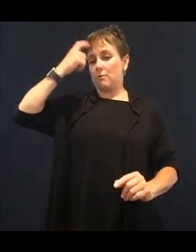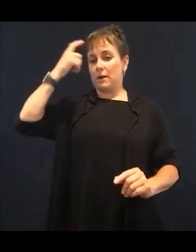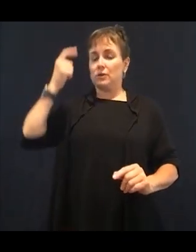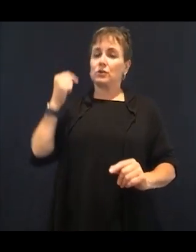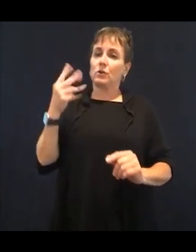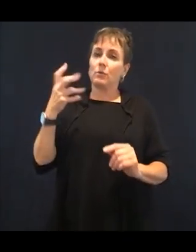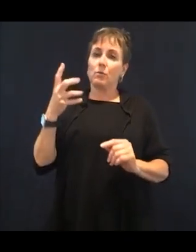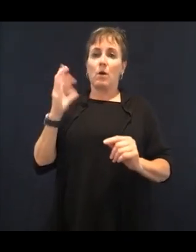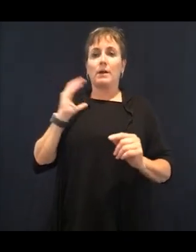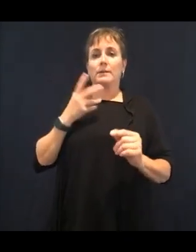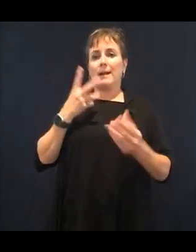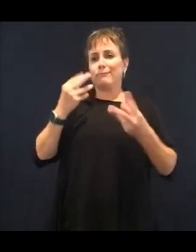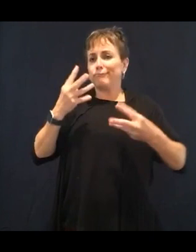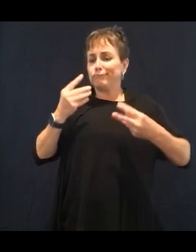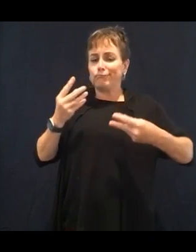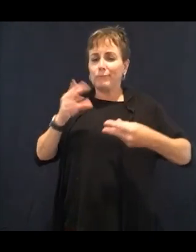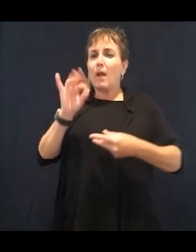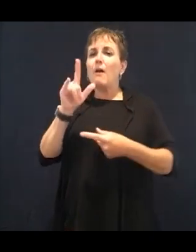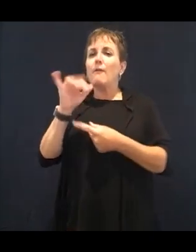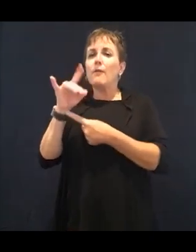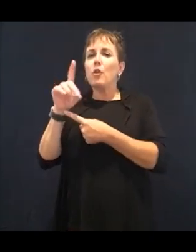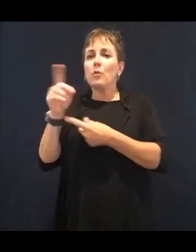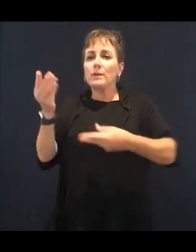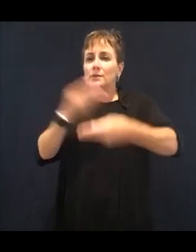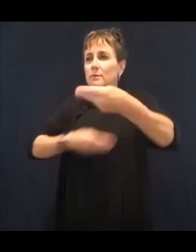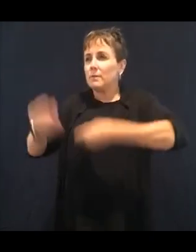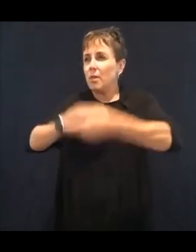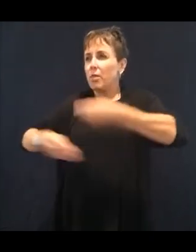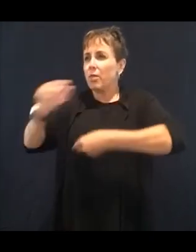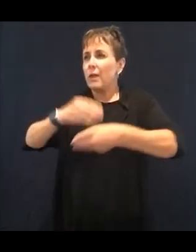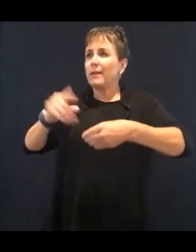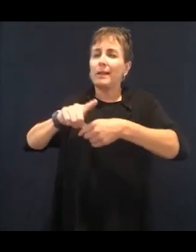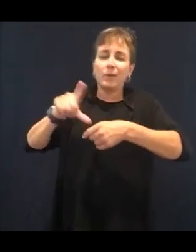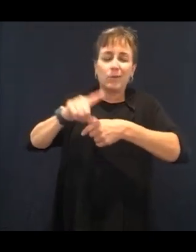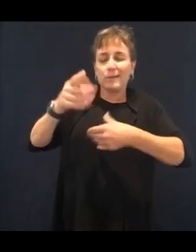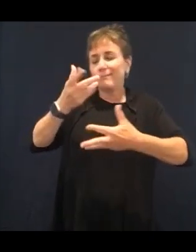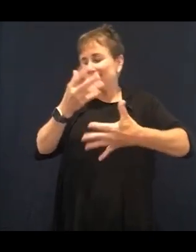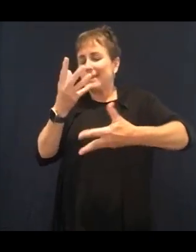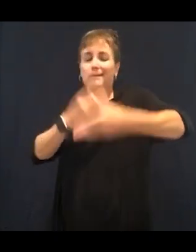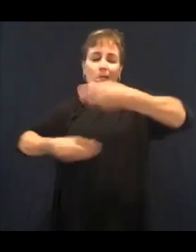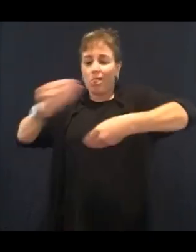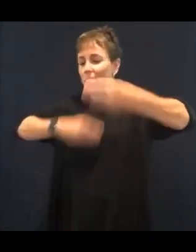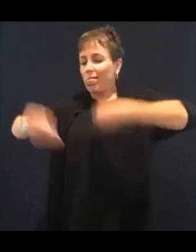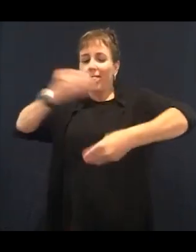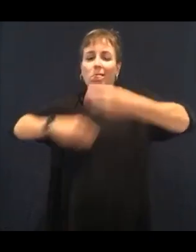talk about leptin a lot. So leptin increases that really deep